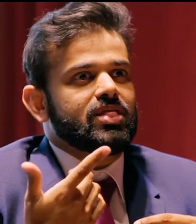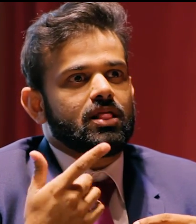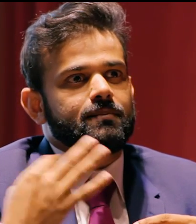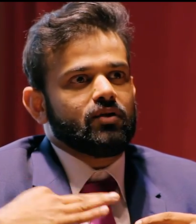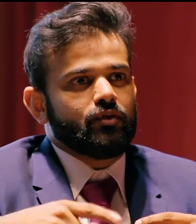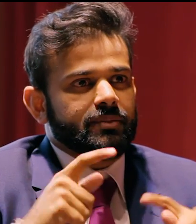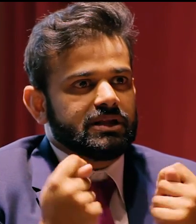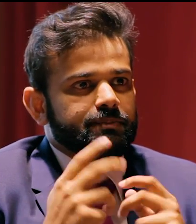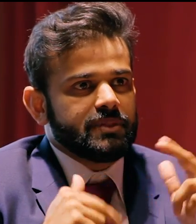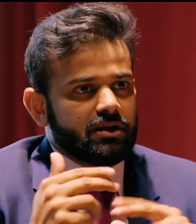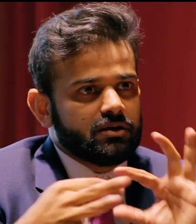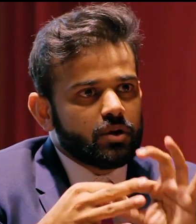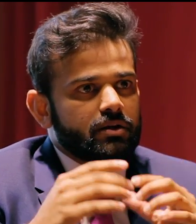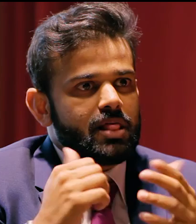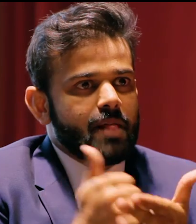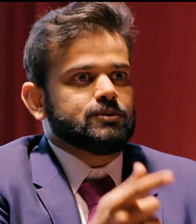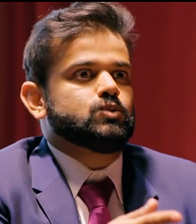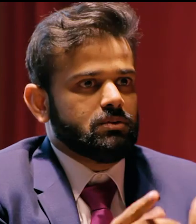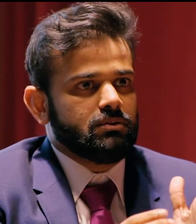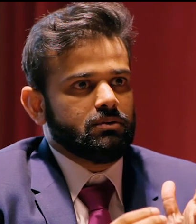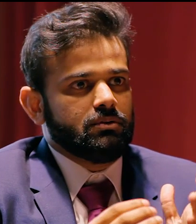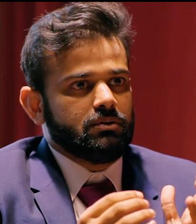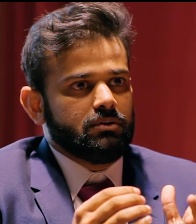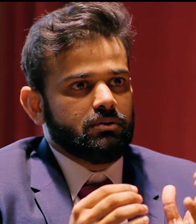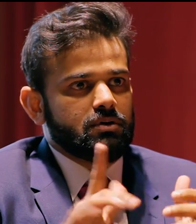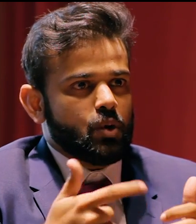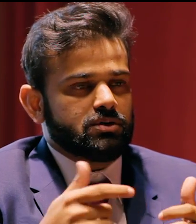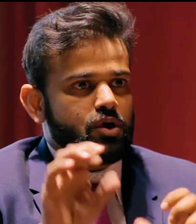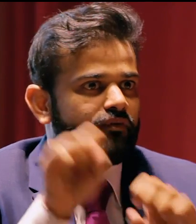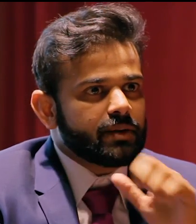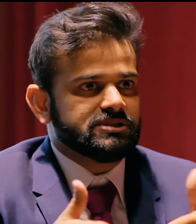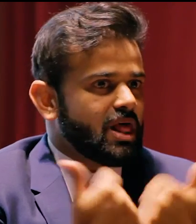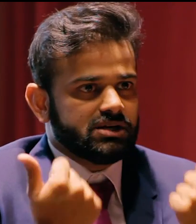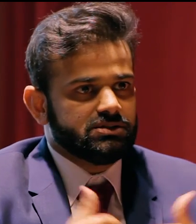So I mean, I'm wondering, were there specific things that you did